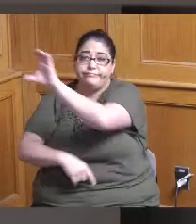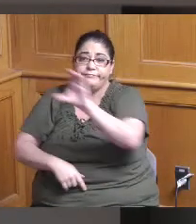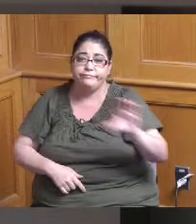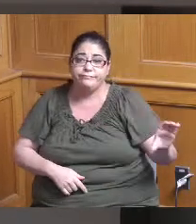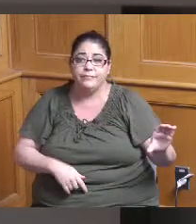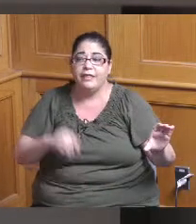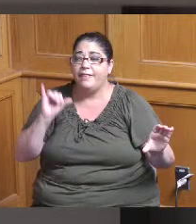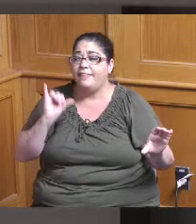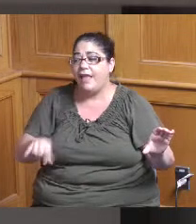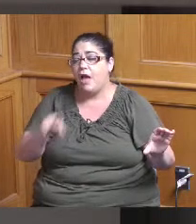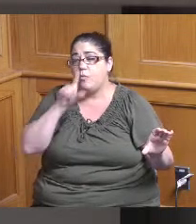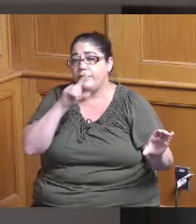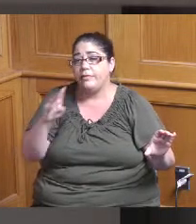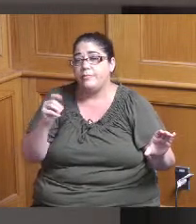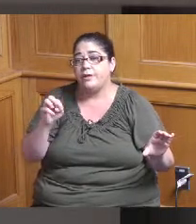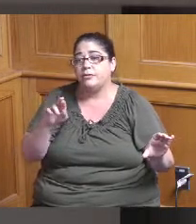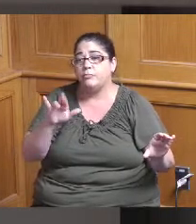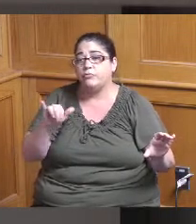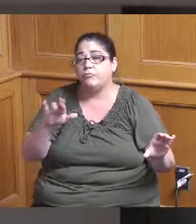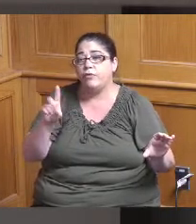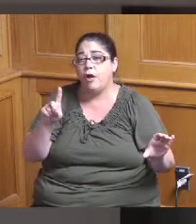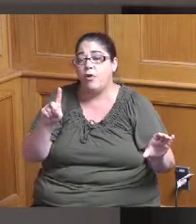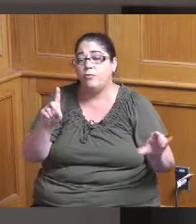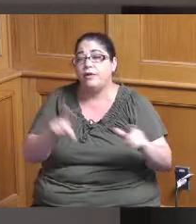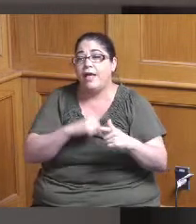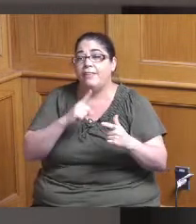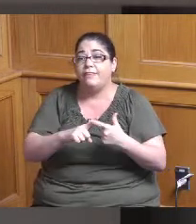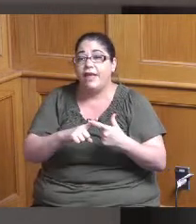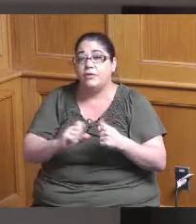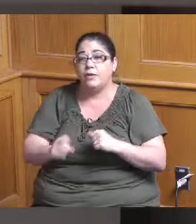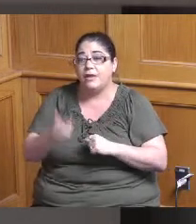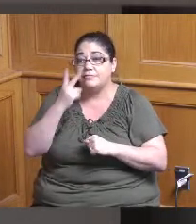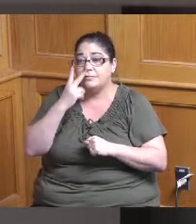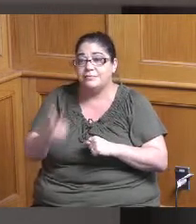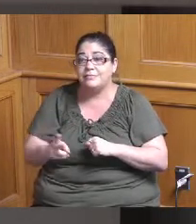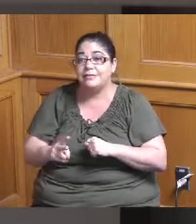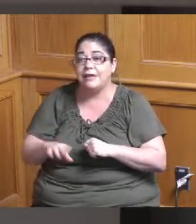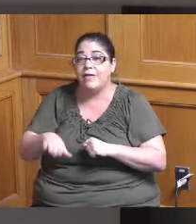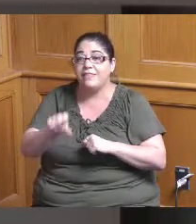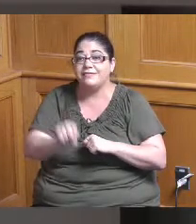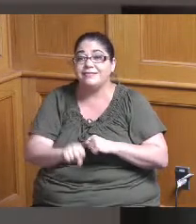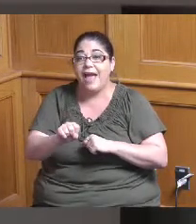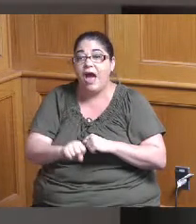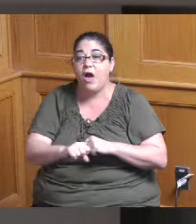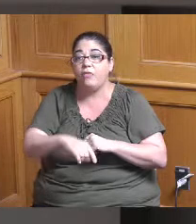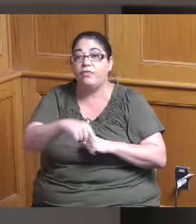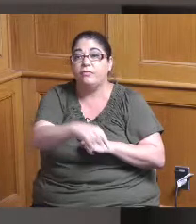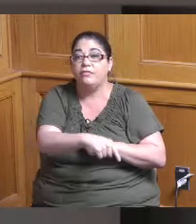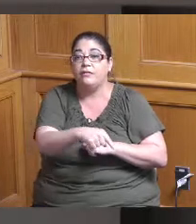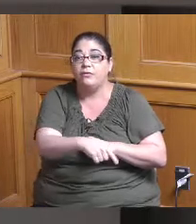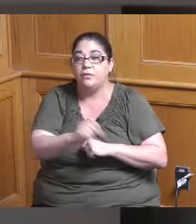through the middle of the the screen and the three blocks to the south there so one two three